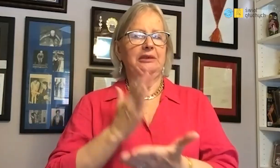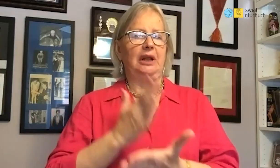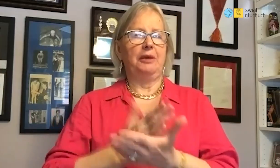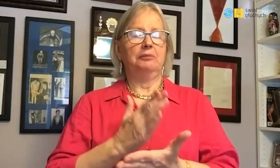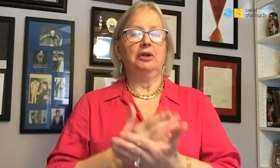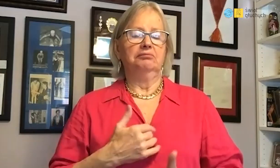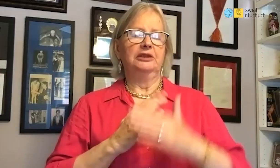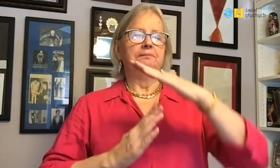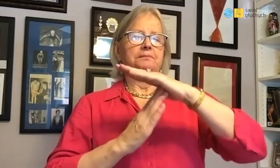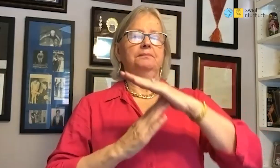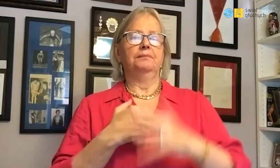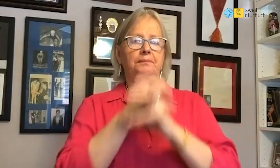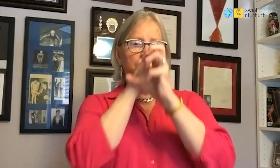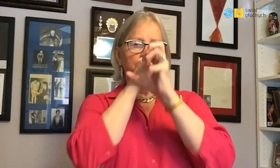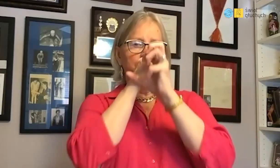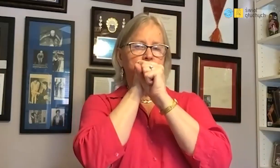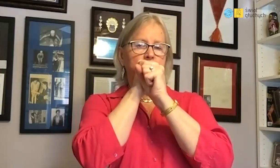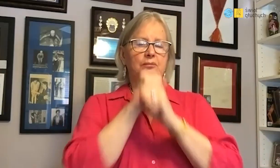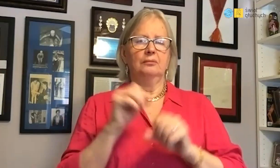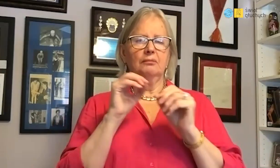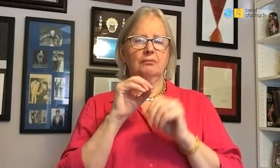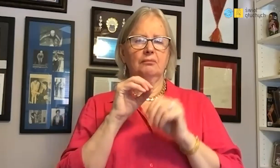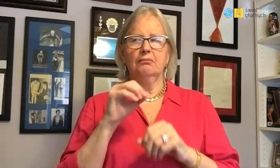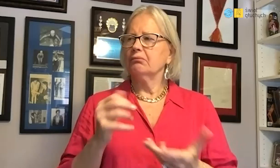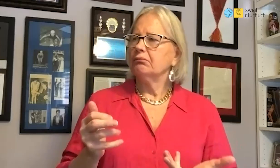without saying anything to the trainer.